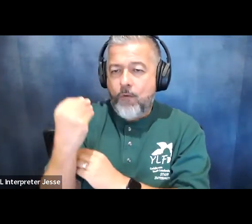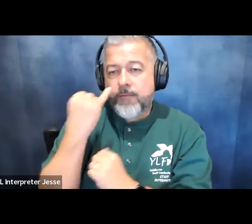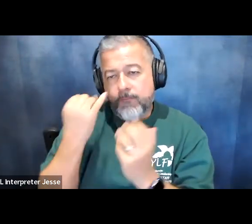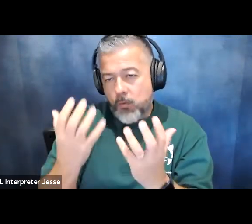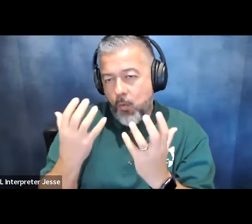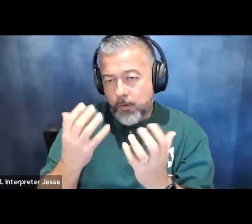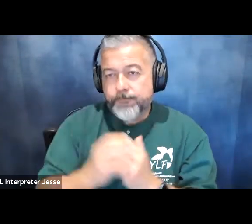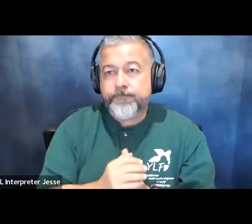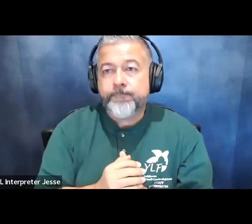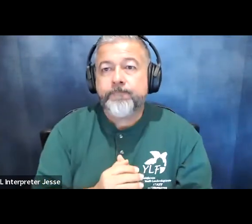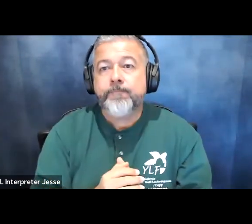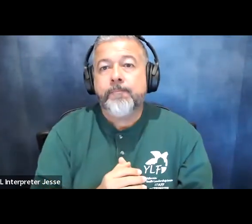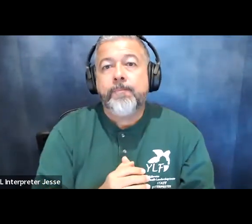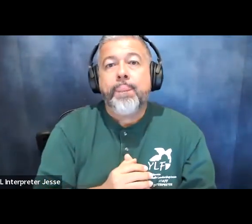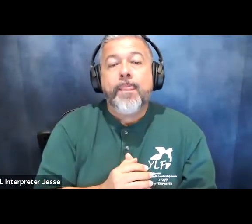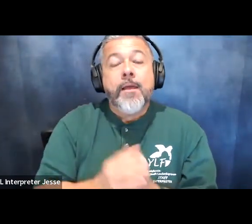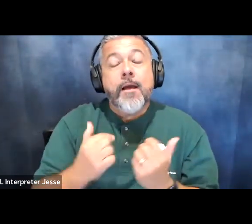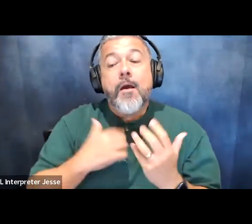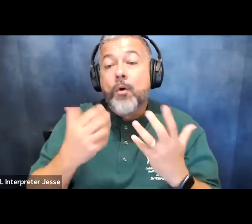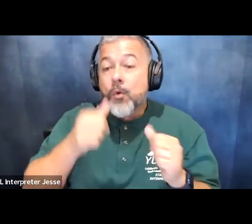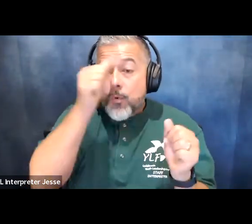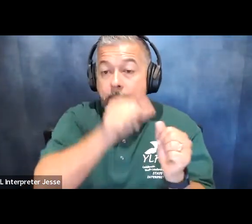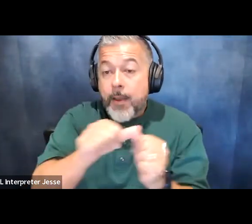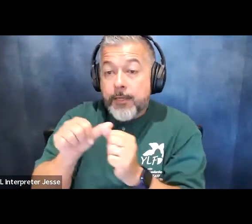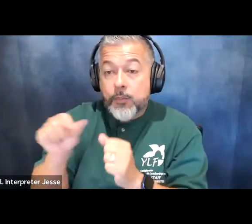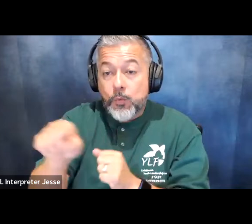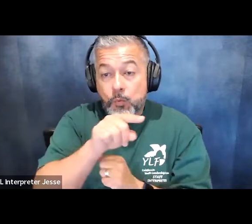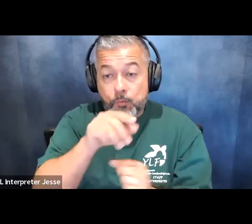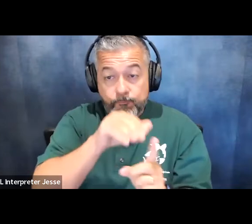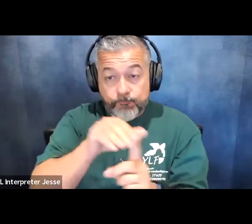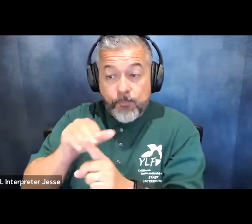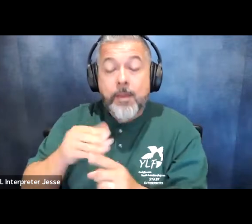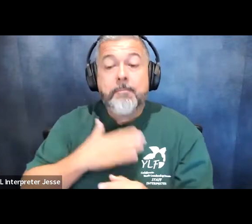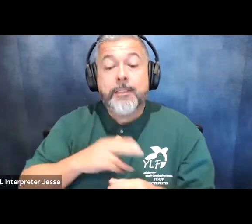um i'm going to remind you of the raise hand and chat feature so we've got the chat on the